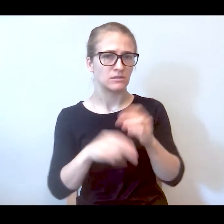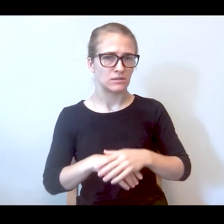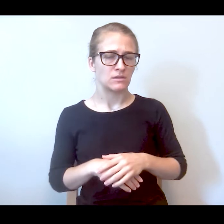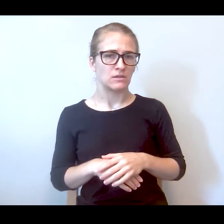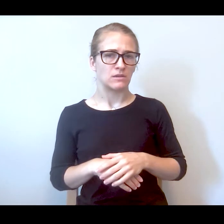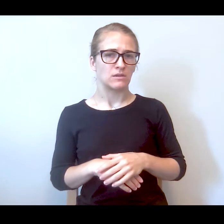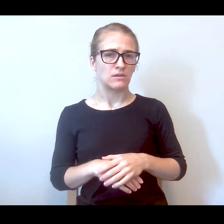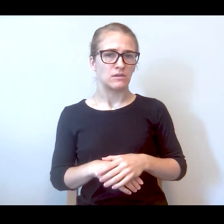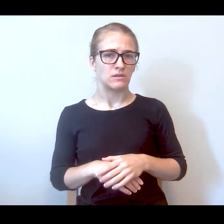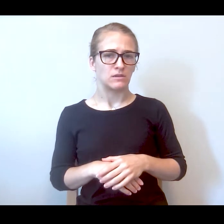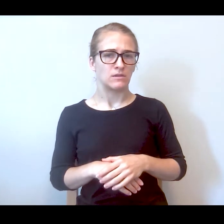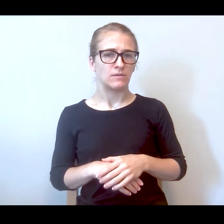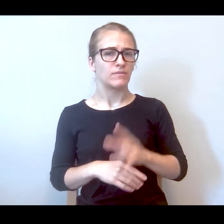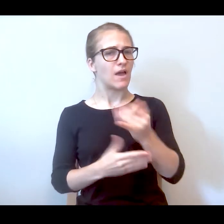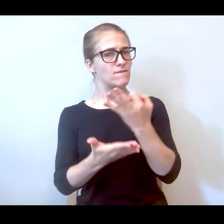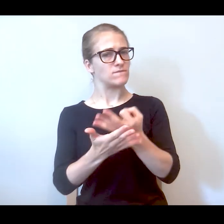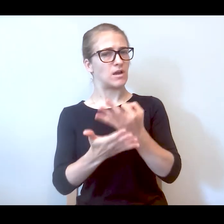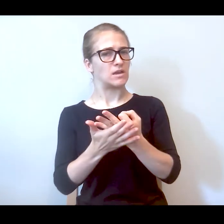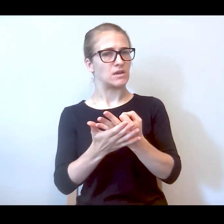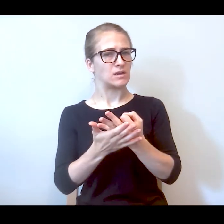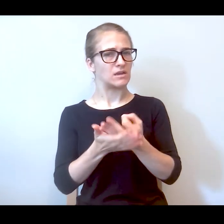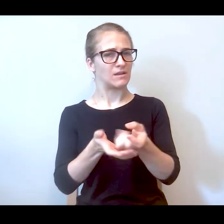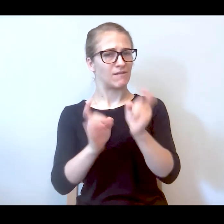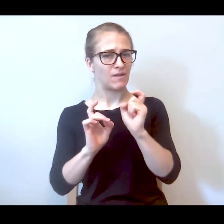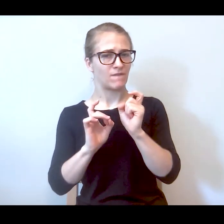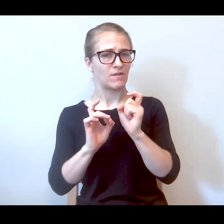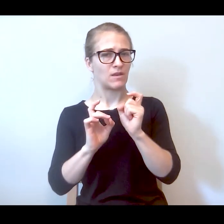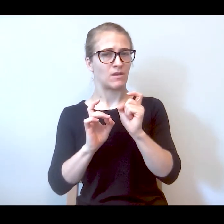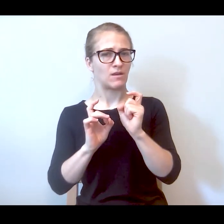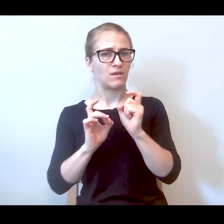Was this funding given at the federal level, the